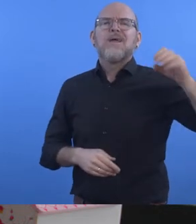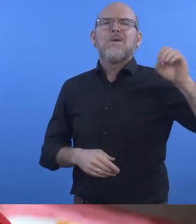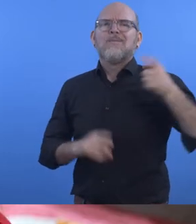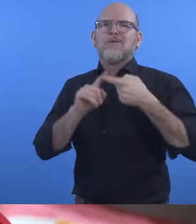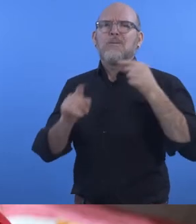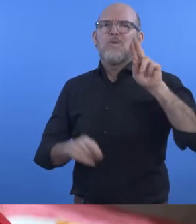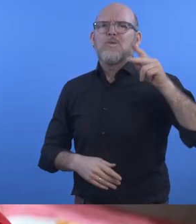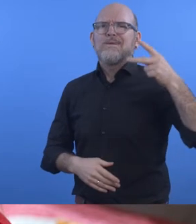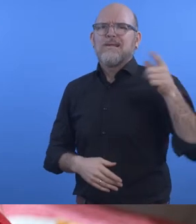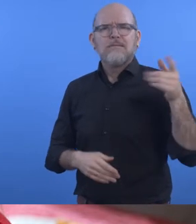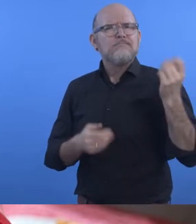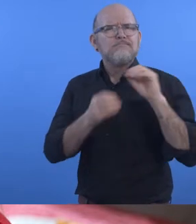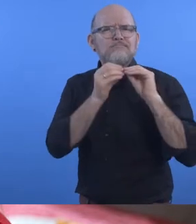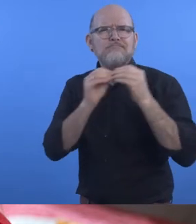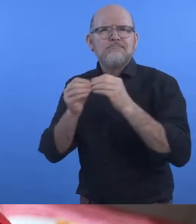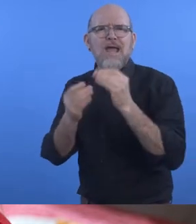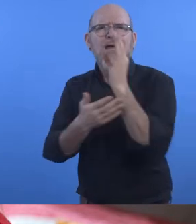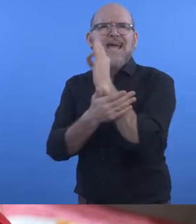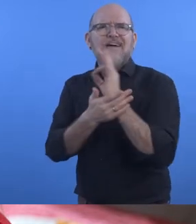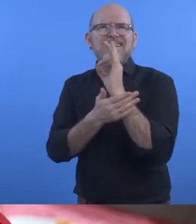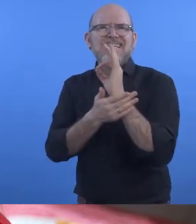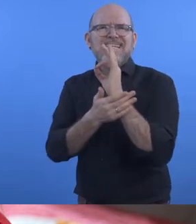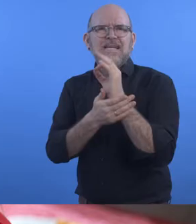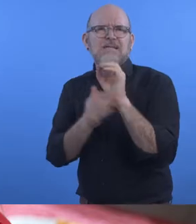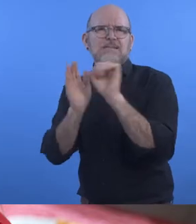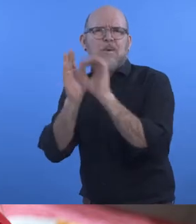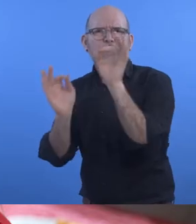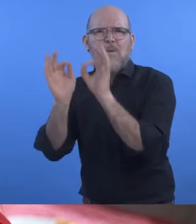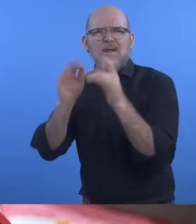symbols for assistive and alternative forms of communication as well as